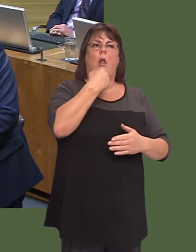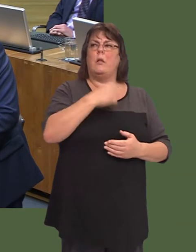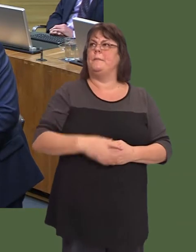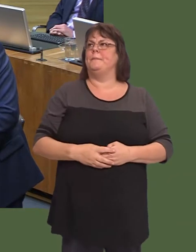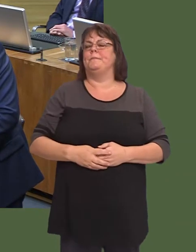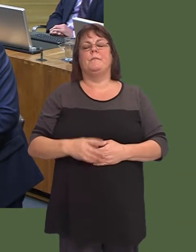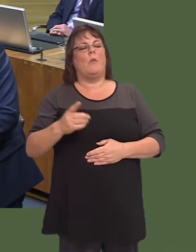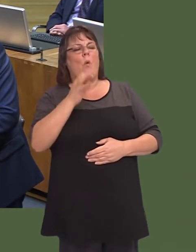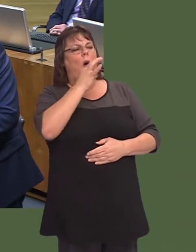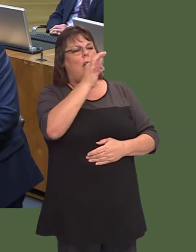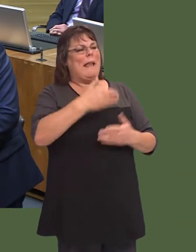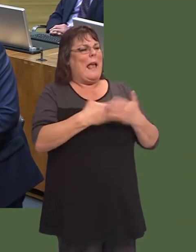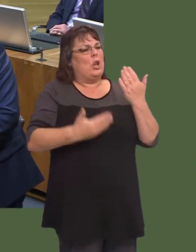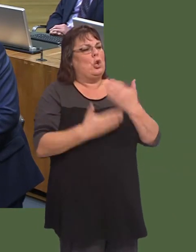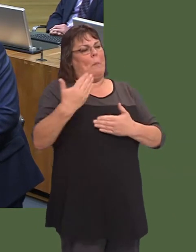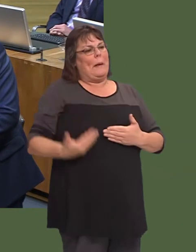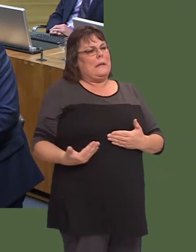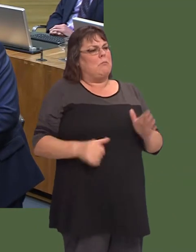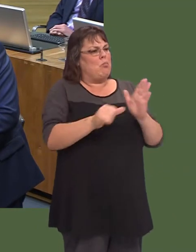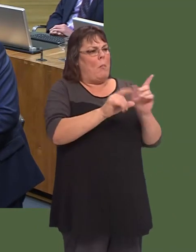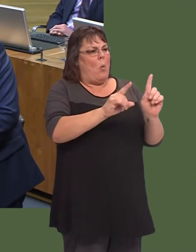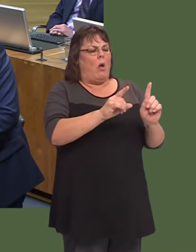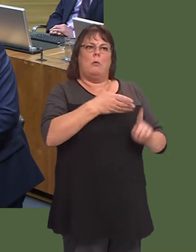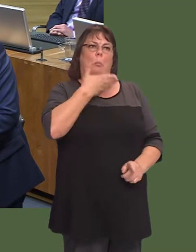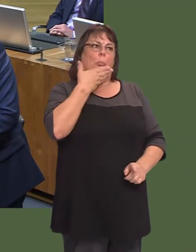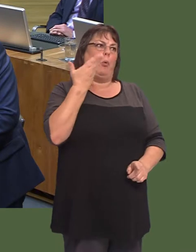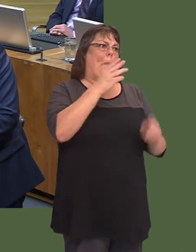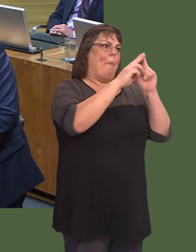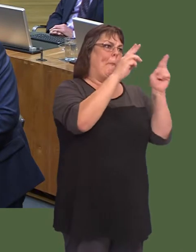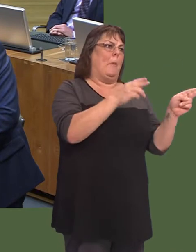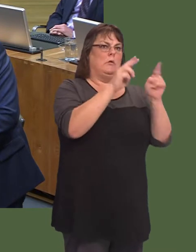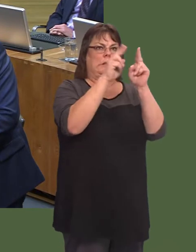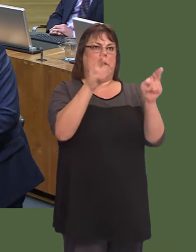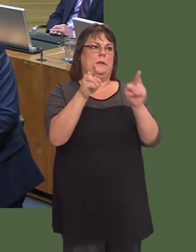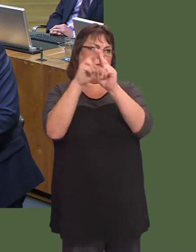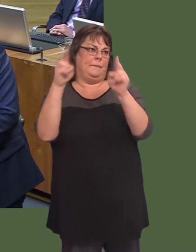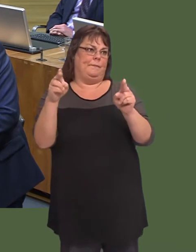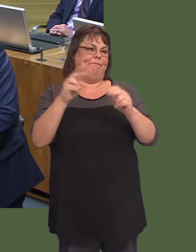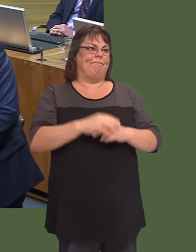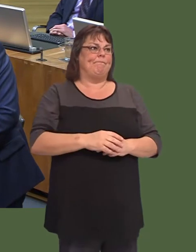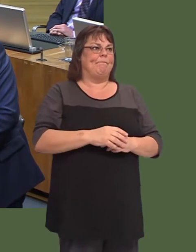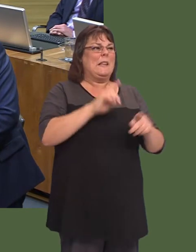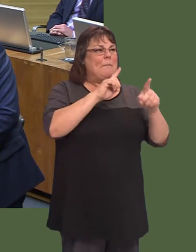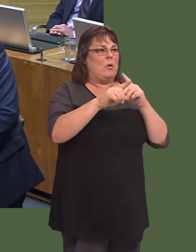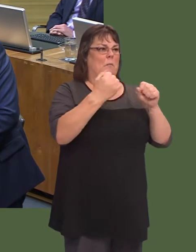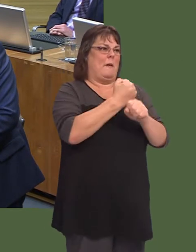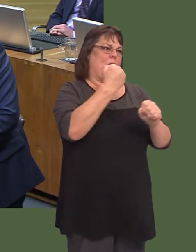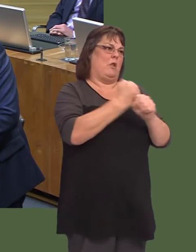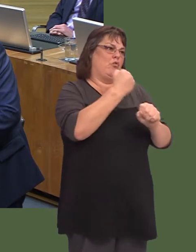have flagged up with us is the lack of suitable premises where they can go in order to set up manufacturing.